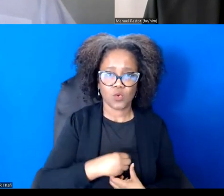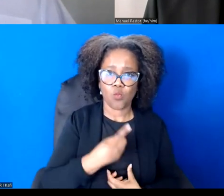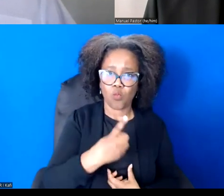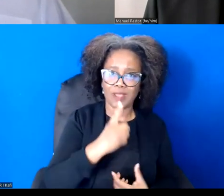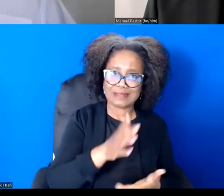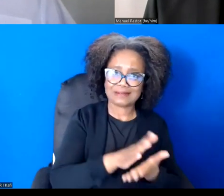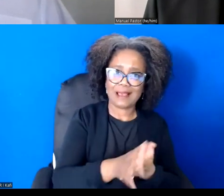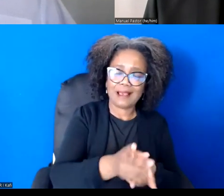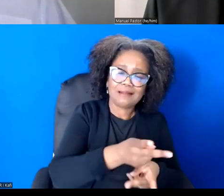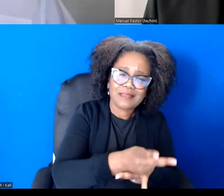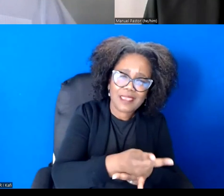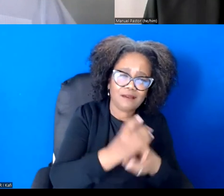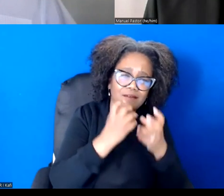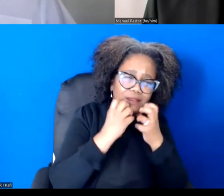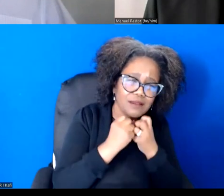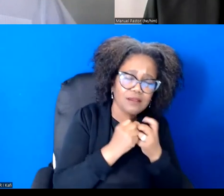Depends on which was within.